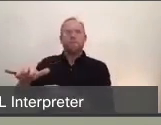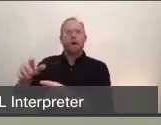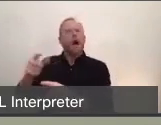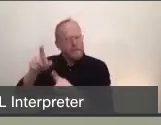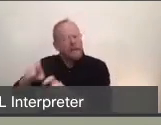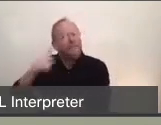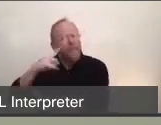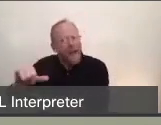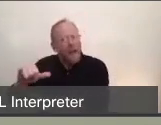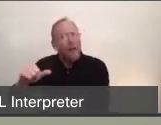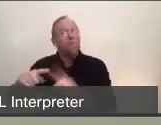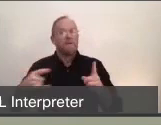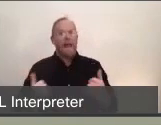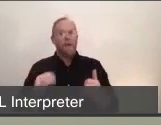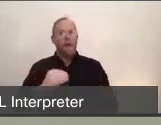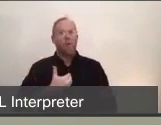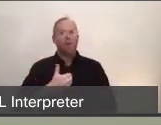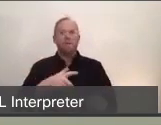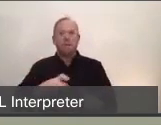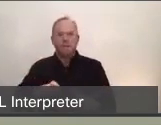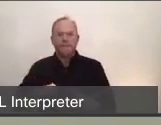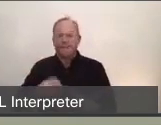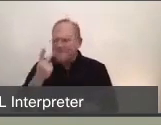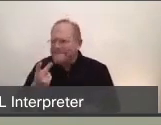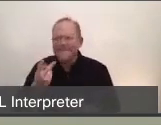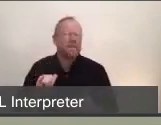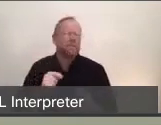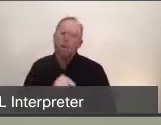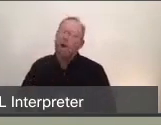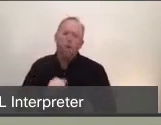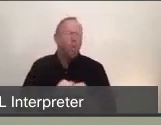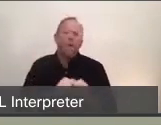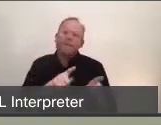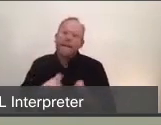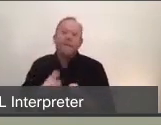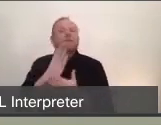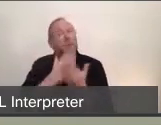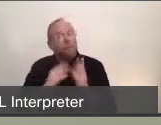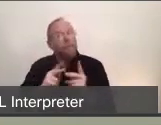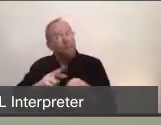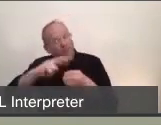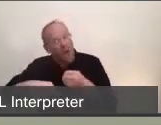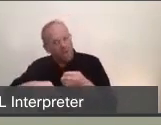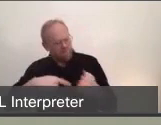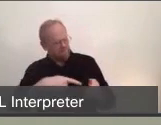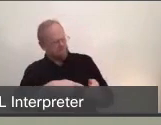and there's still struggles with the testing. We know they have false negative results, there's false positive results,